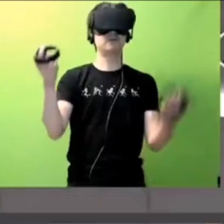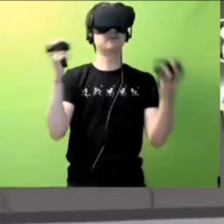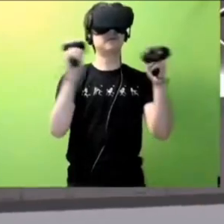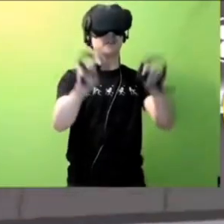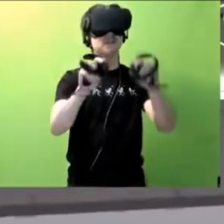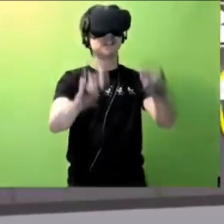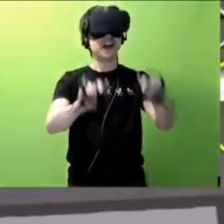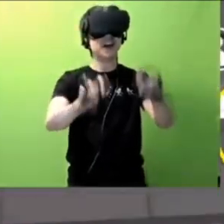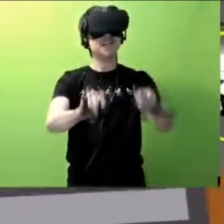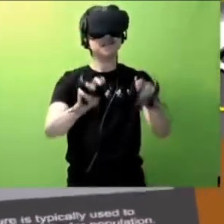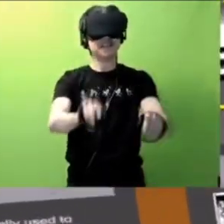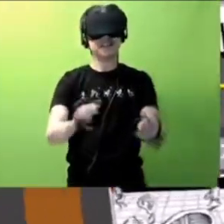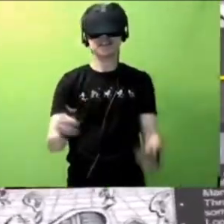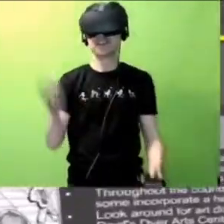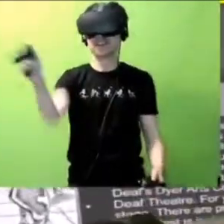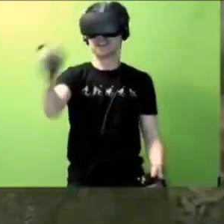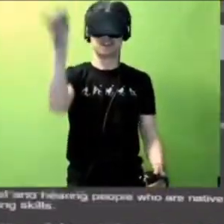Woah, calm down